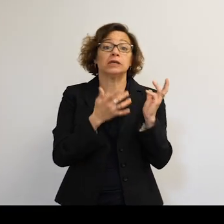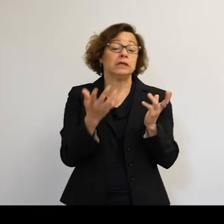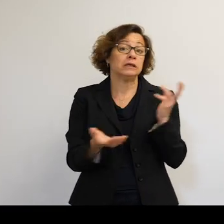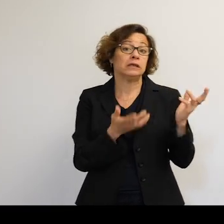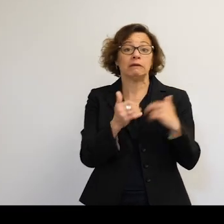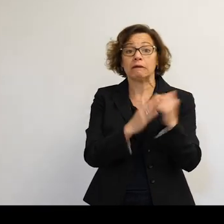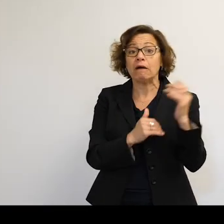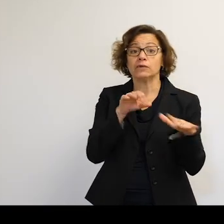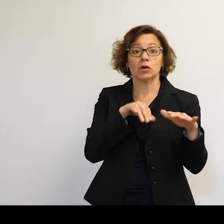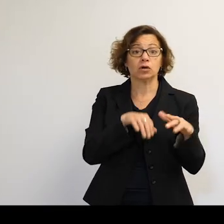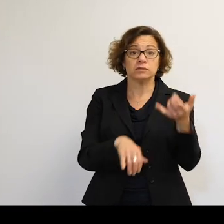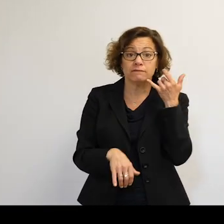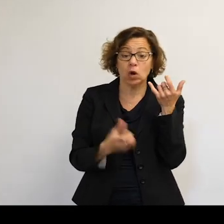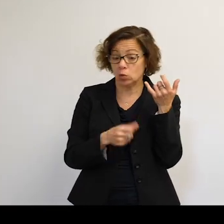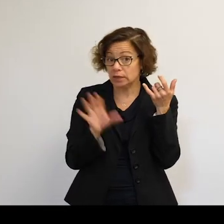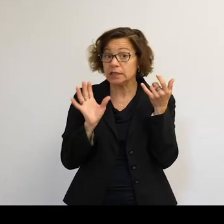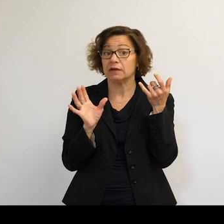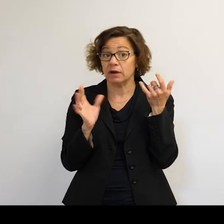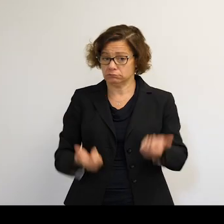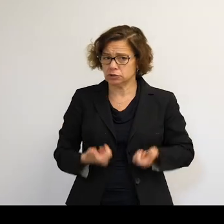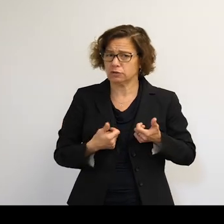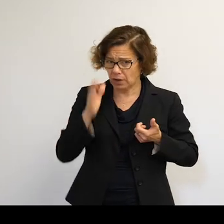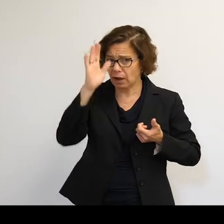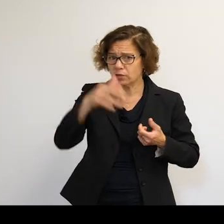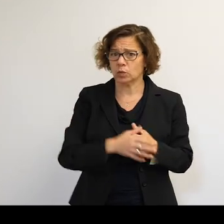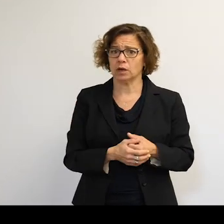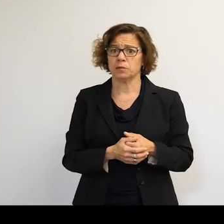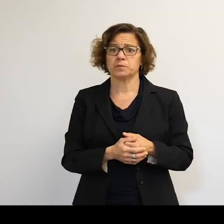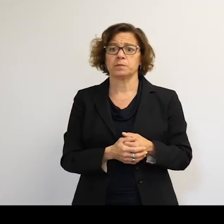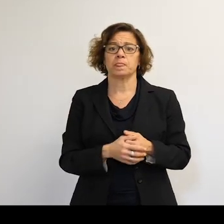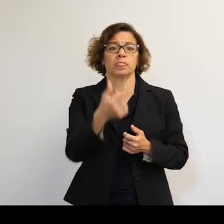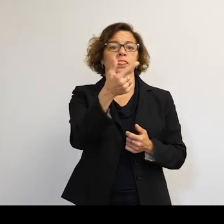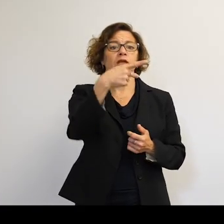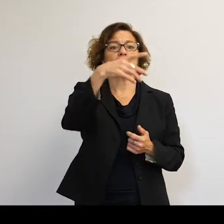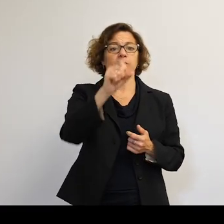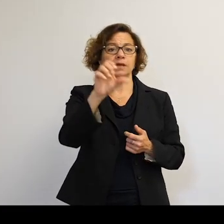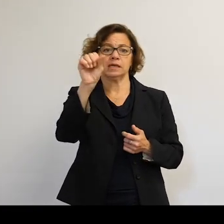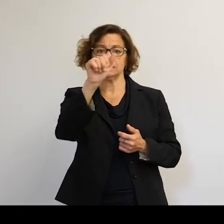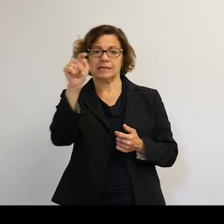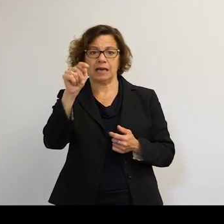and access we have. A lot of-- so the GPS satellites-- we use for positioning.